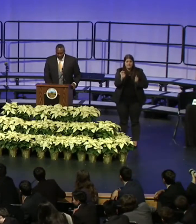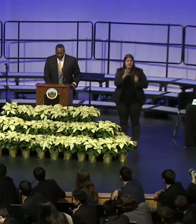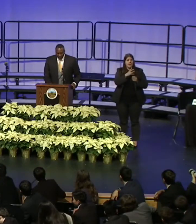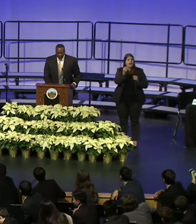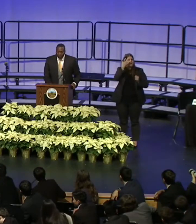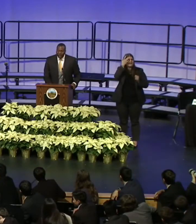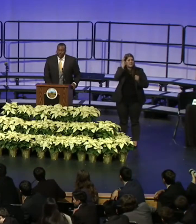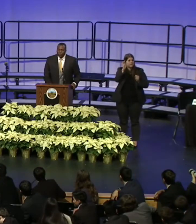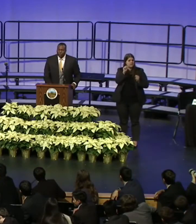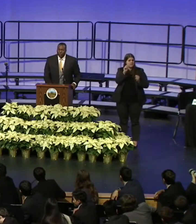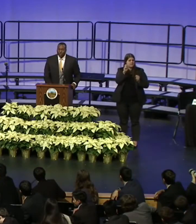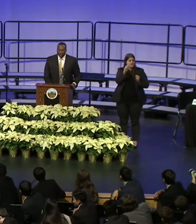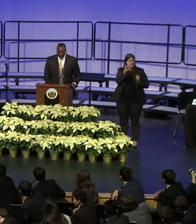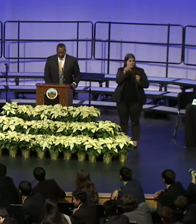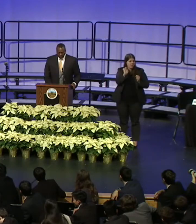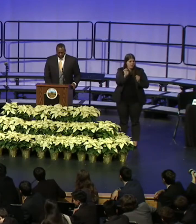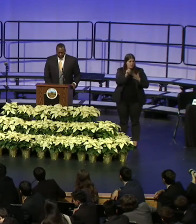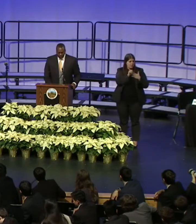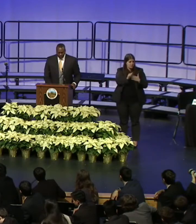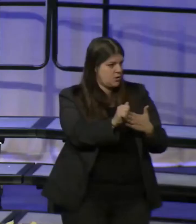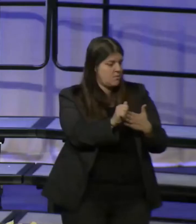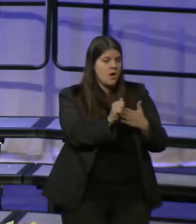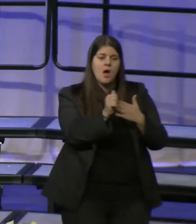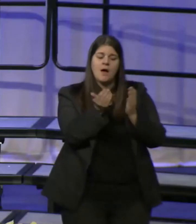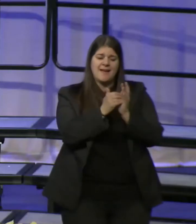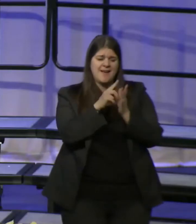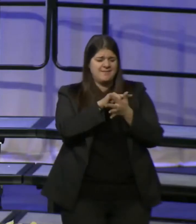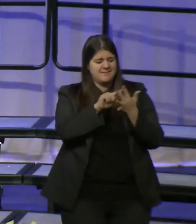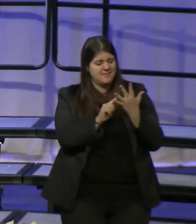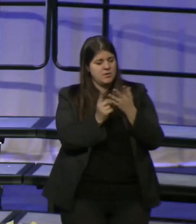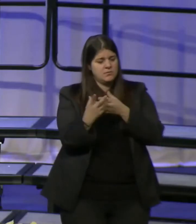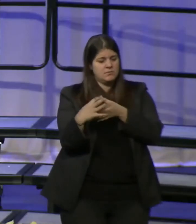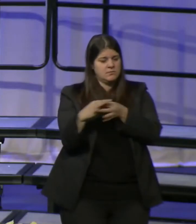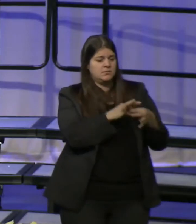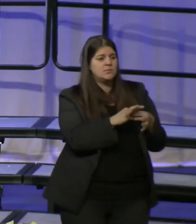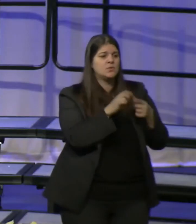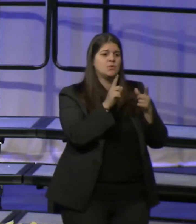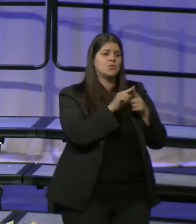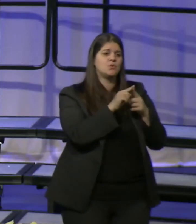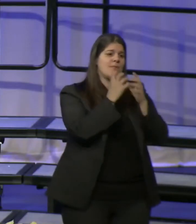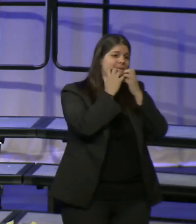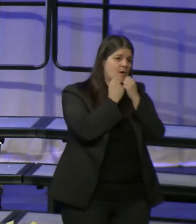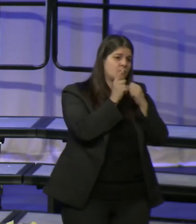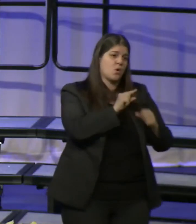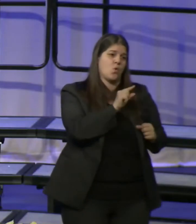that remains rooted in the values and quality of life we all cherish..